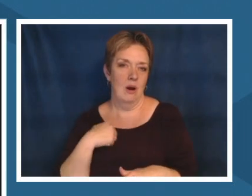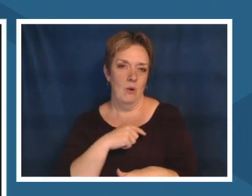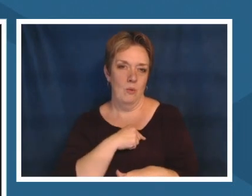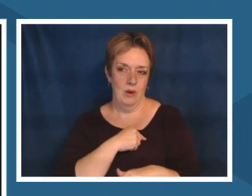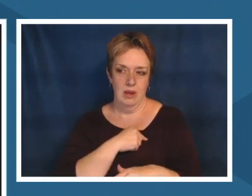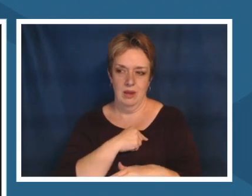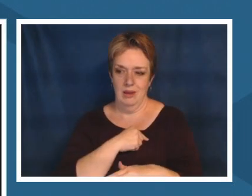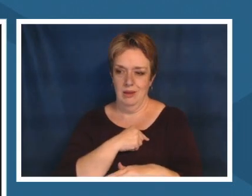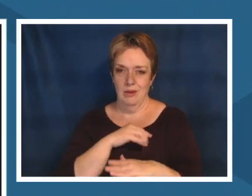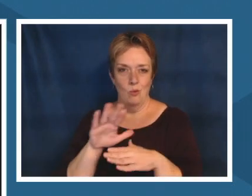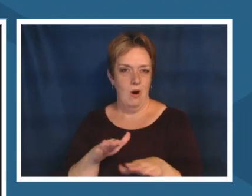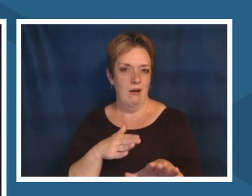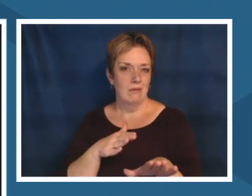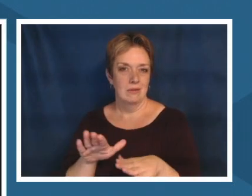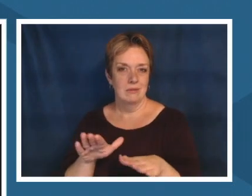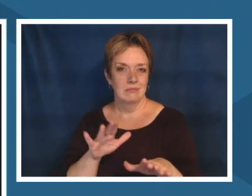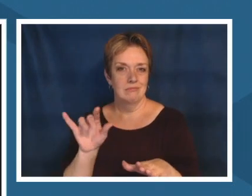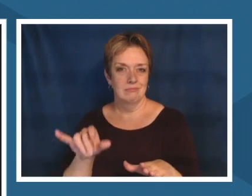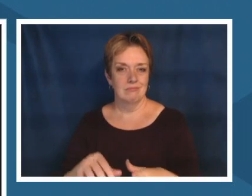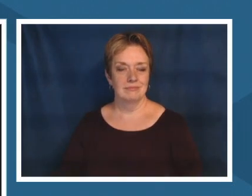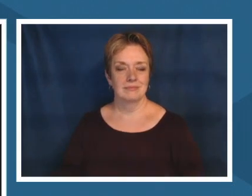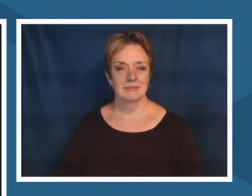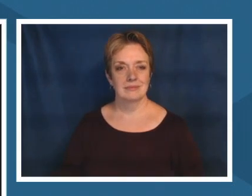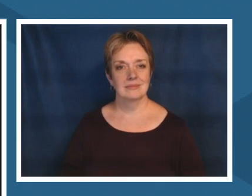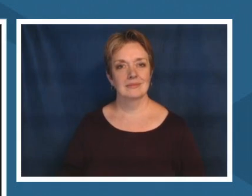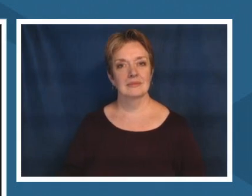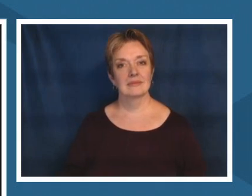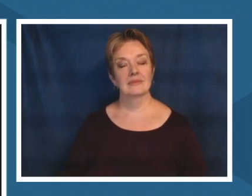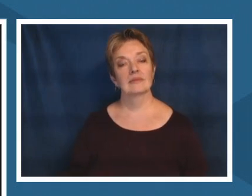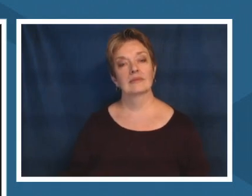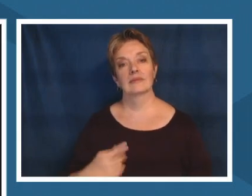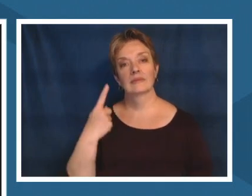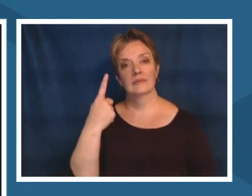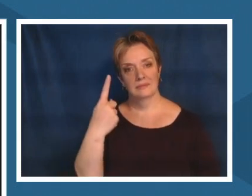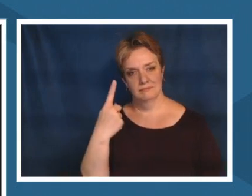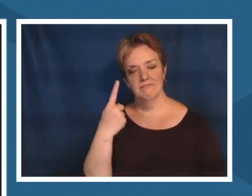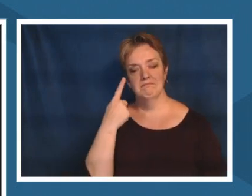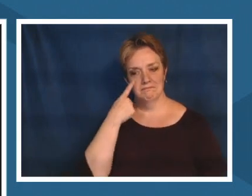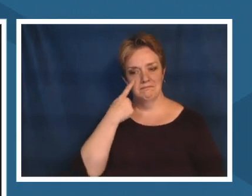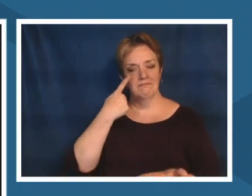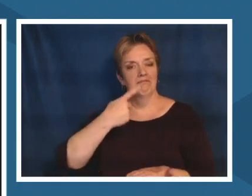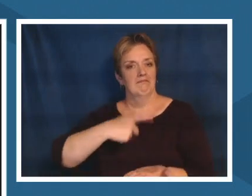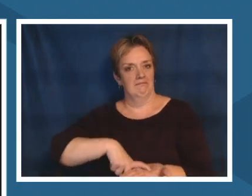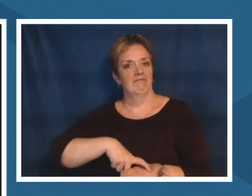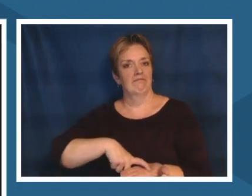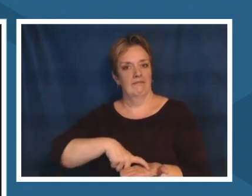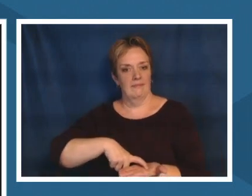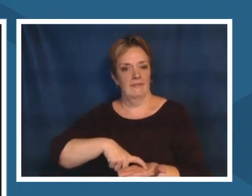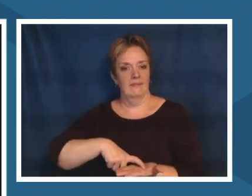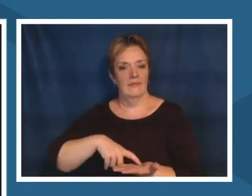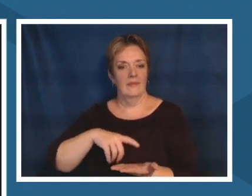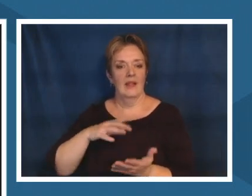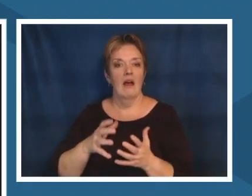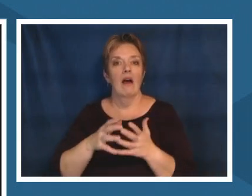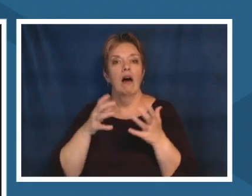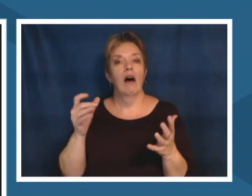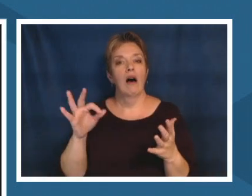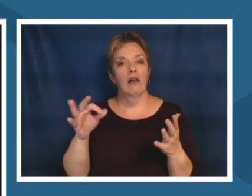you know one of the things that i've noticed a trend in is definitely land